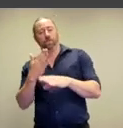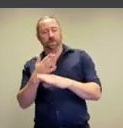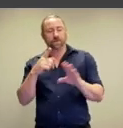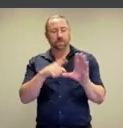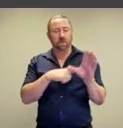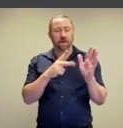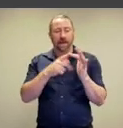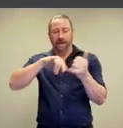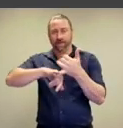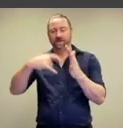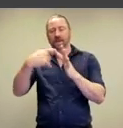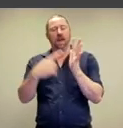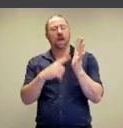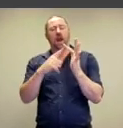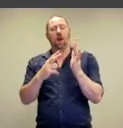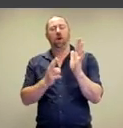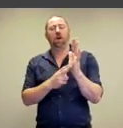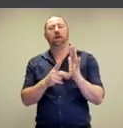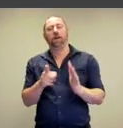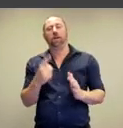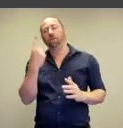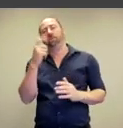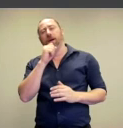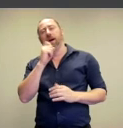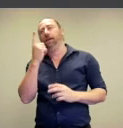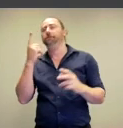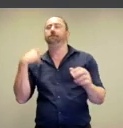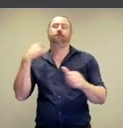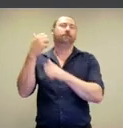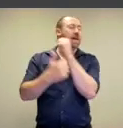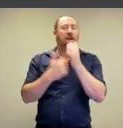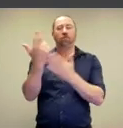a performance artwork by Yves Klein, he's